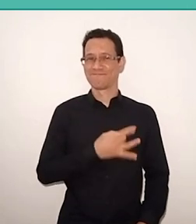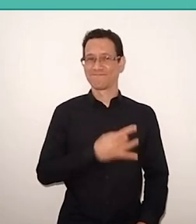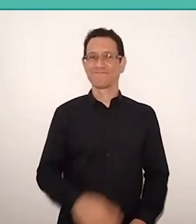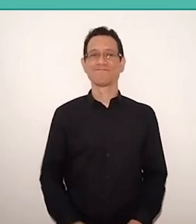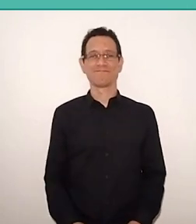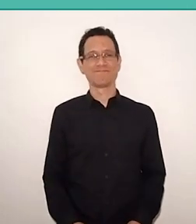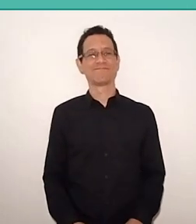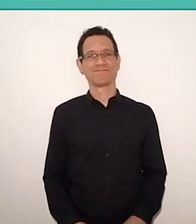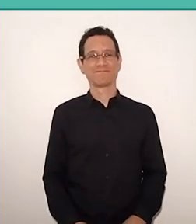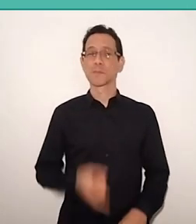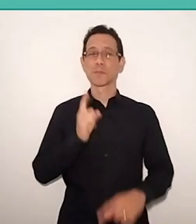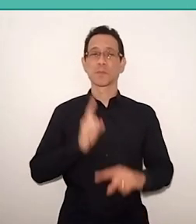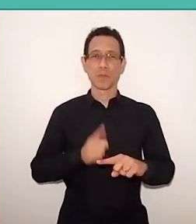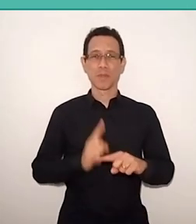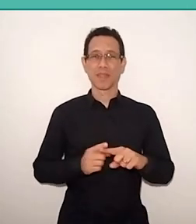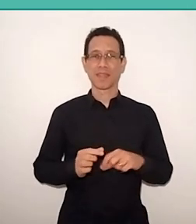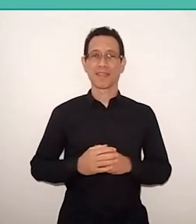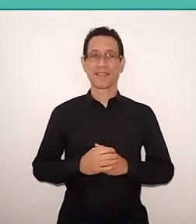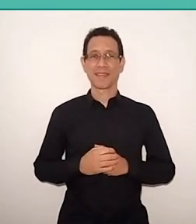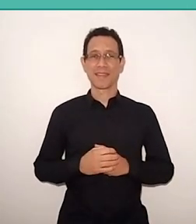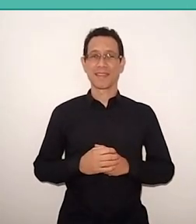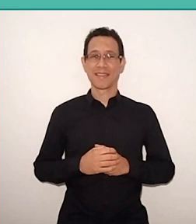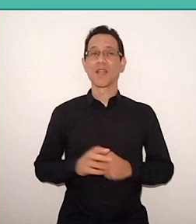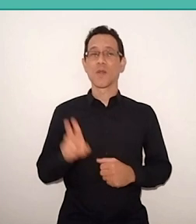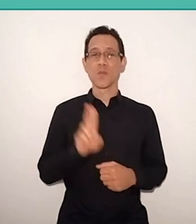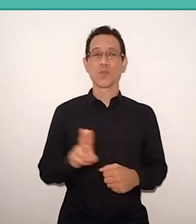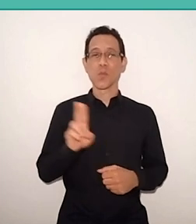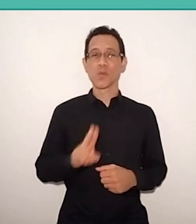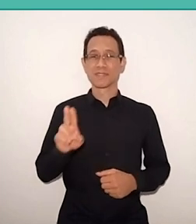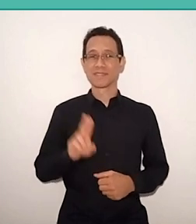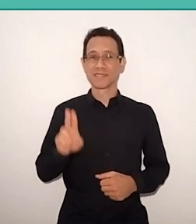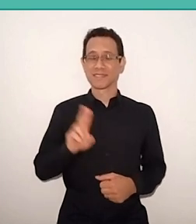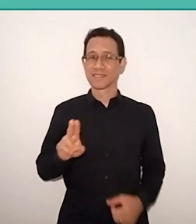take it, use your presence in the world